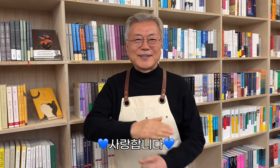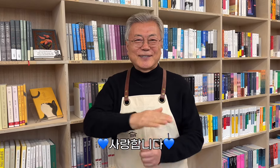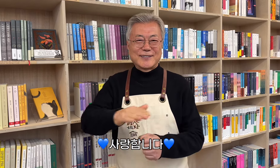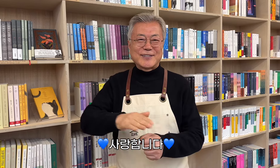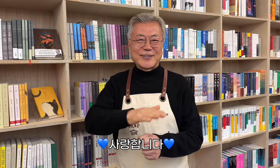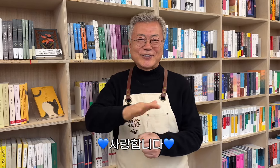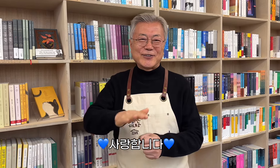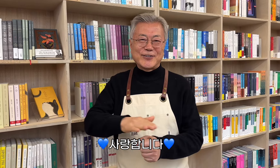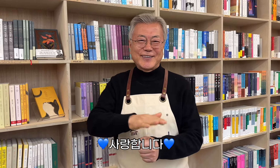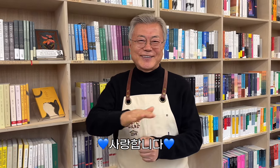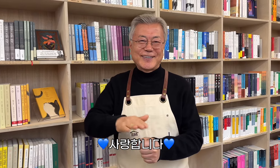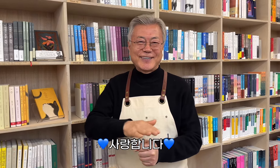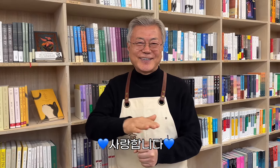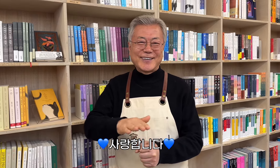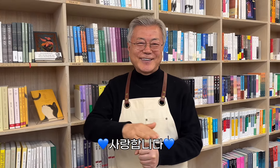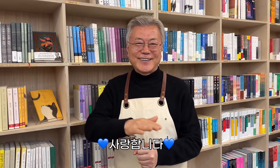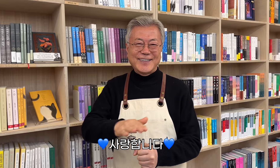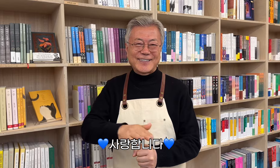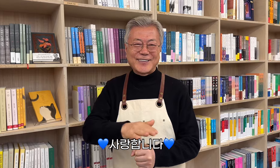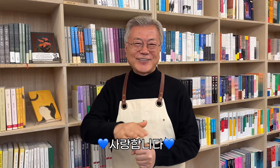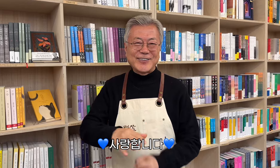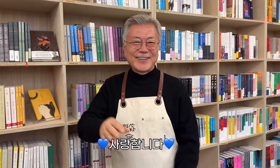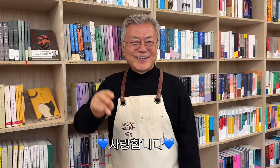💙 I love you 💙